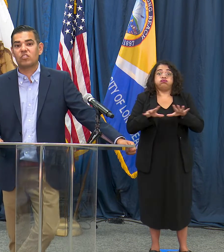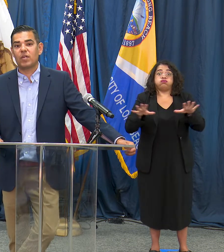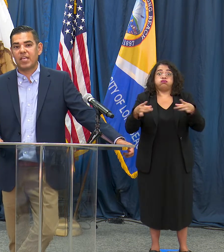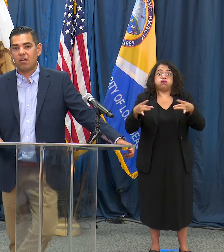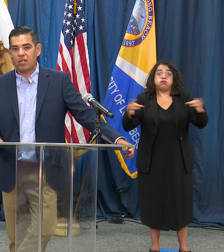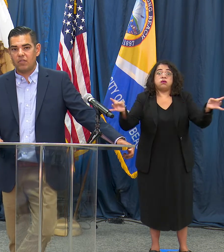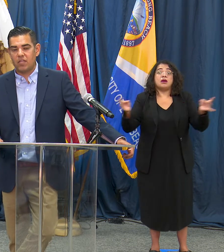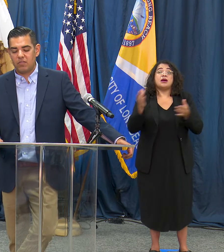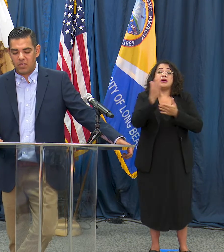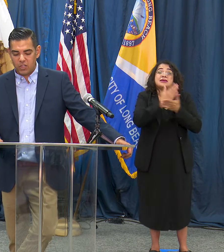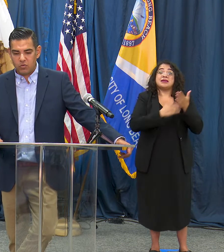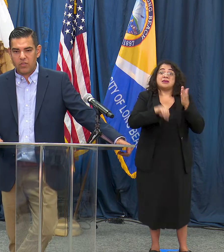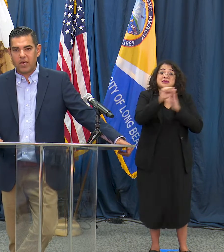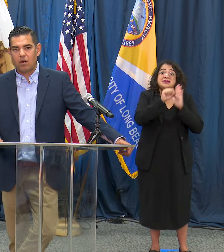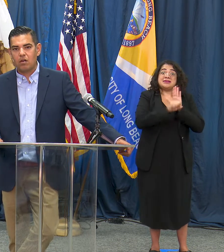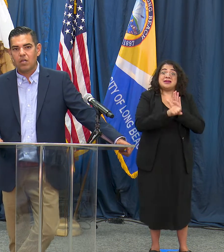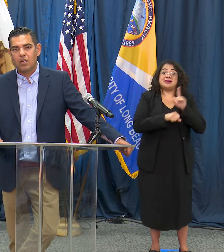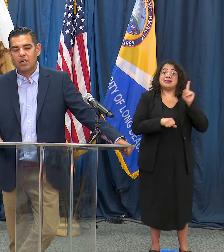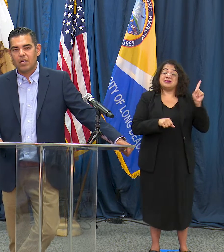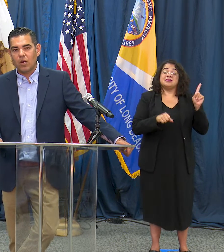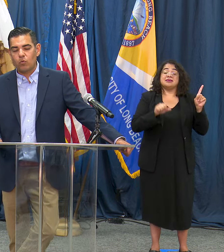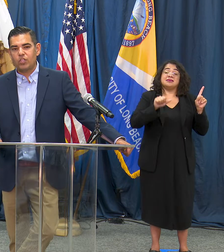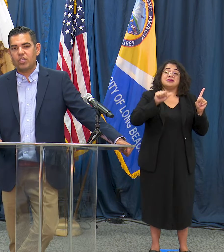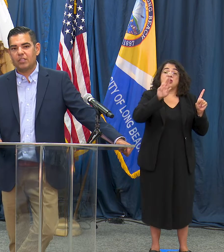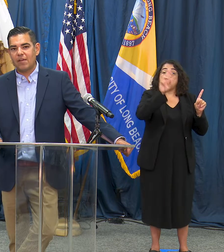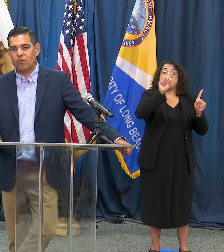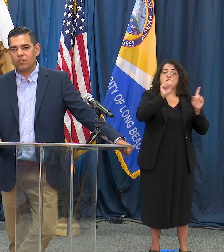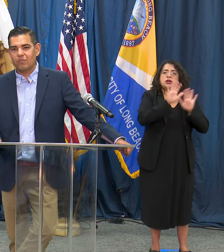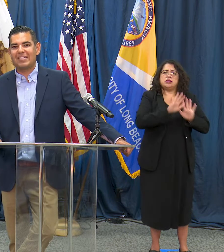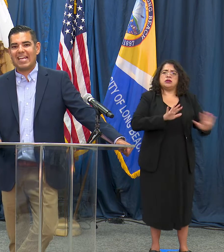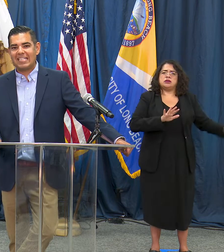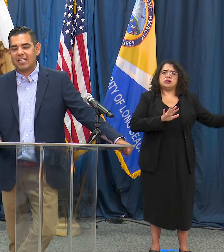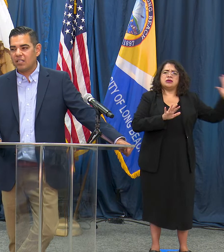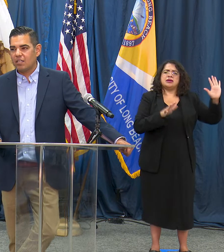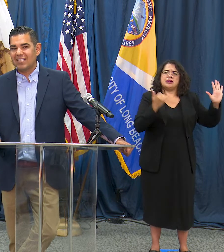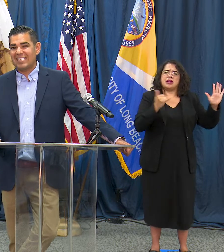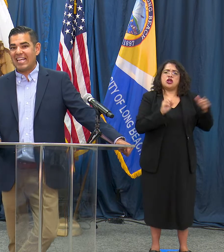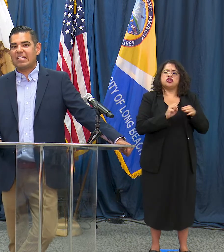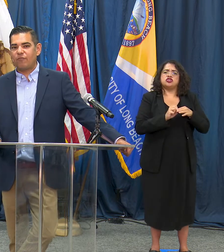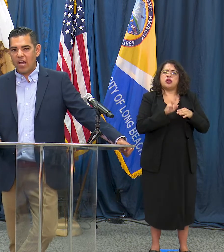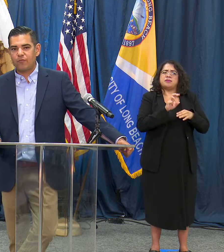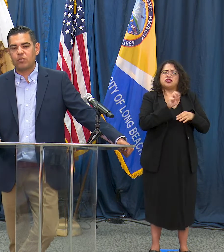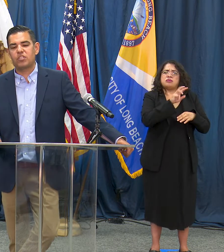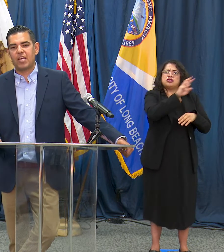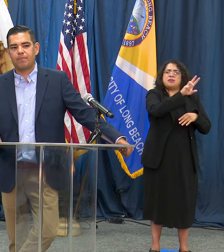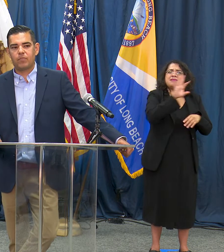right now in the country that are reaching levels of 90 to 95 % and